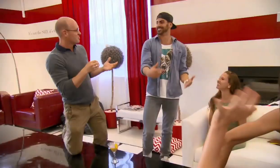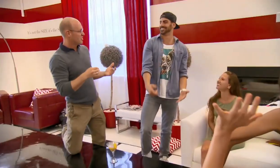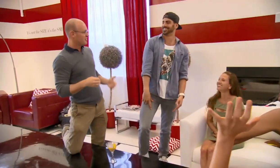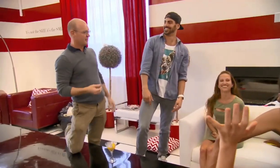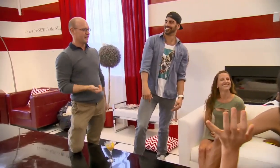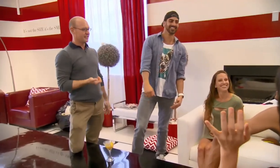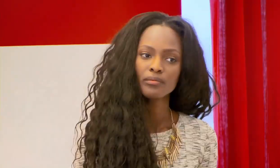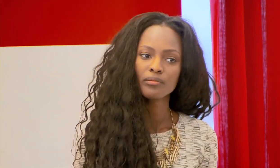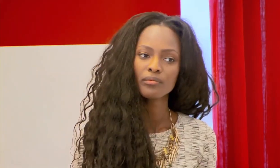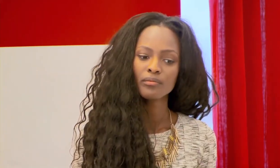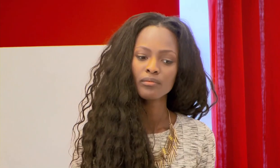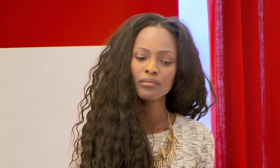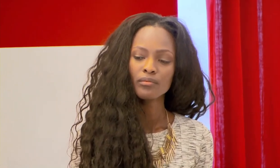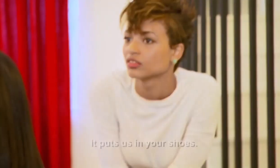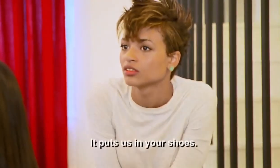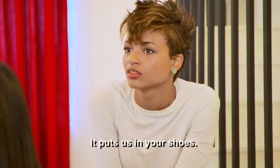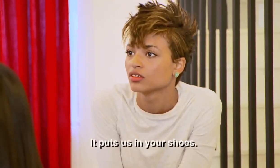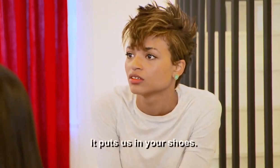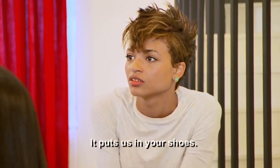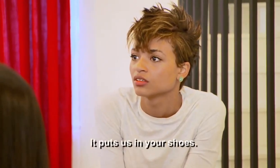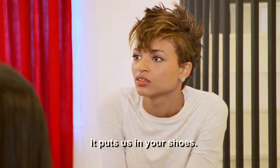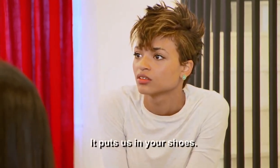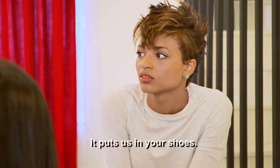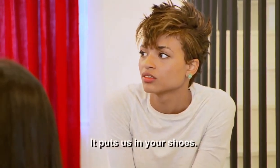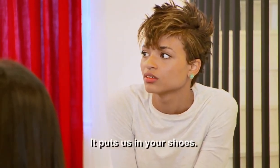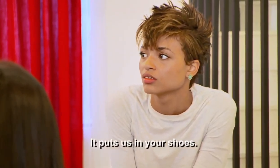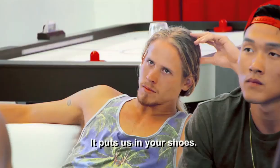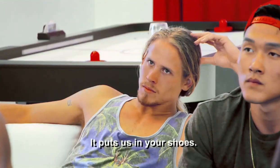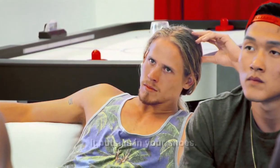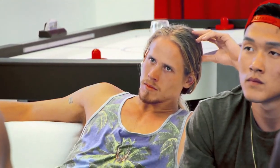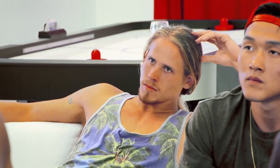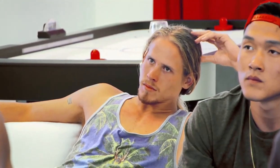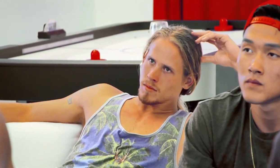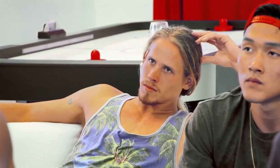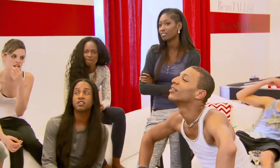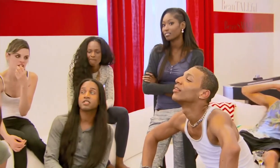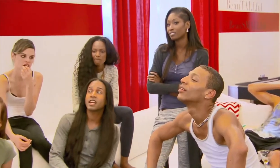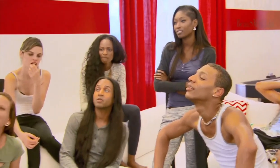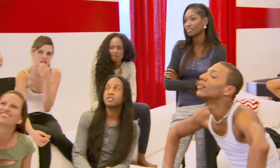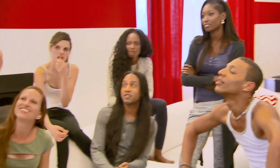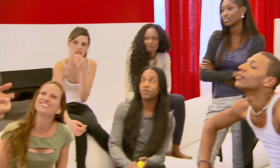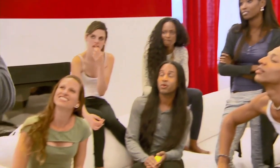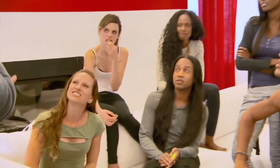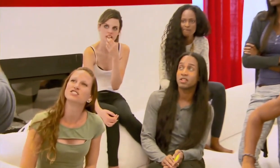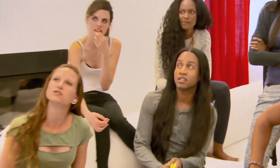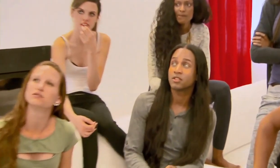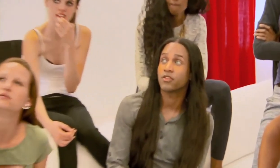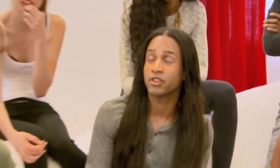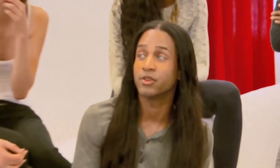Perfect now you understand how I feel, right? In your stream It makes us understand how difficult it is for you